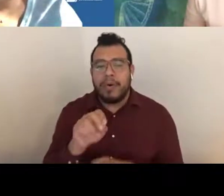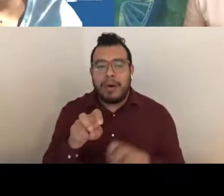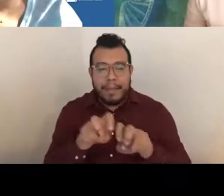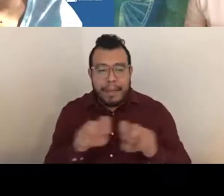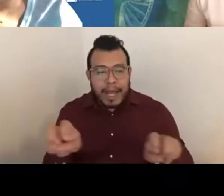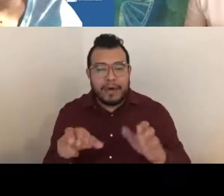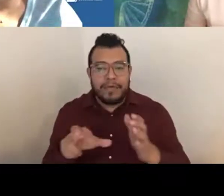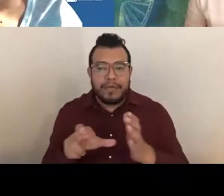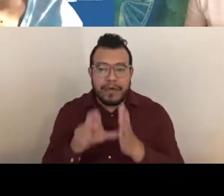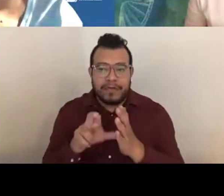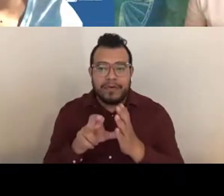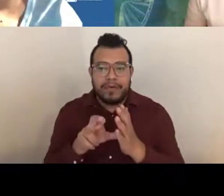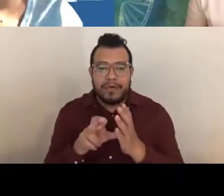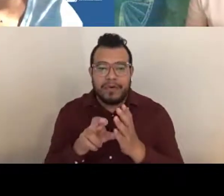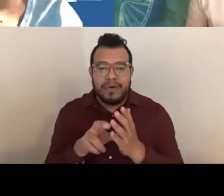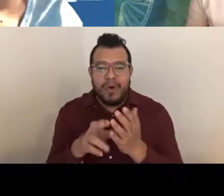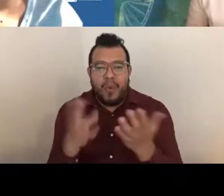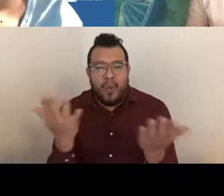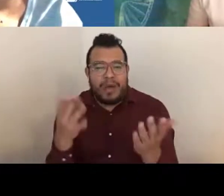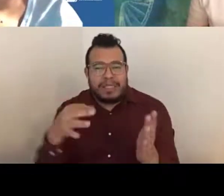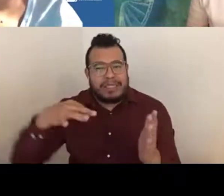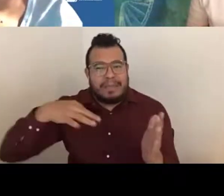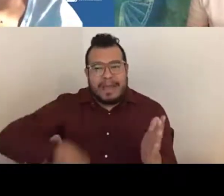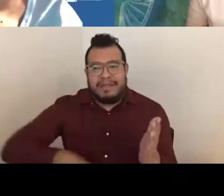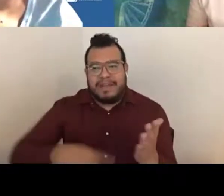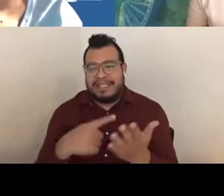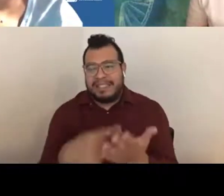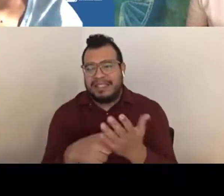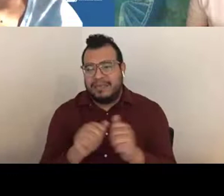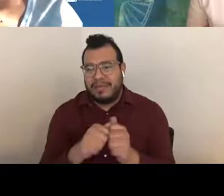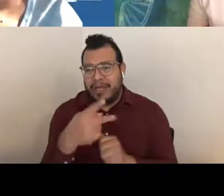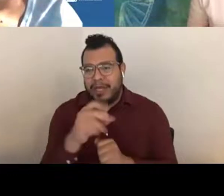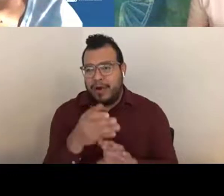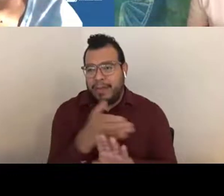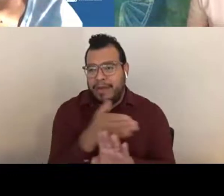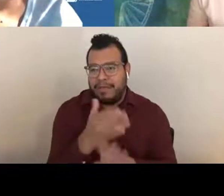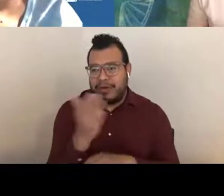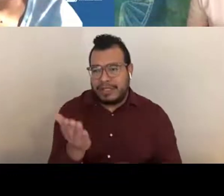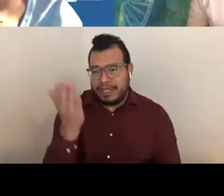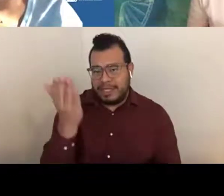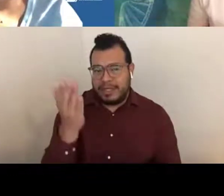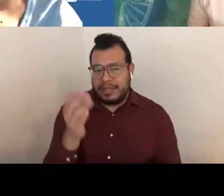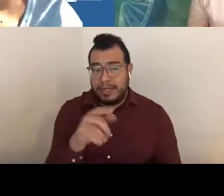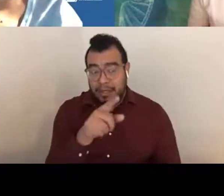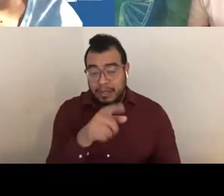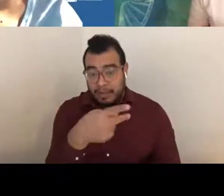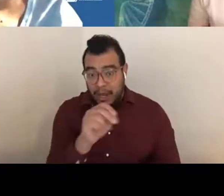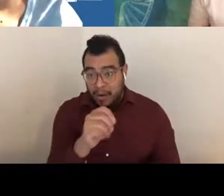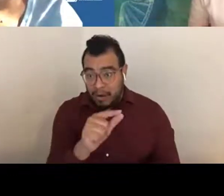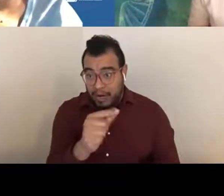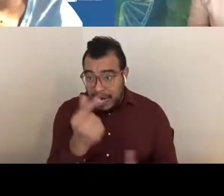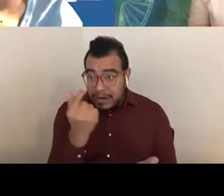then what's the benefit of discussing with the PO before submission? Is there a guarantee that the PO will even be assigned to your application?